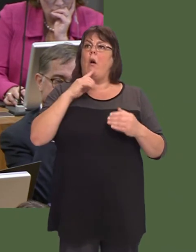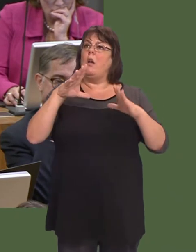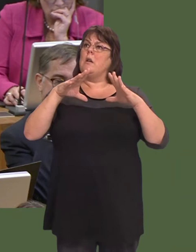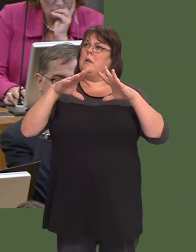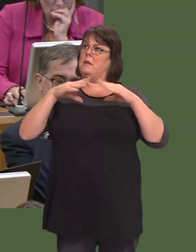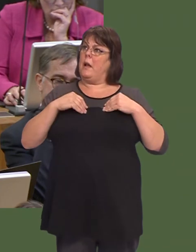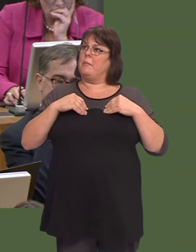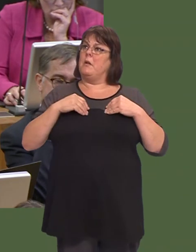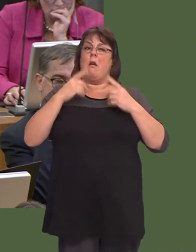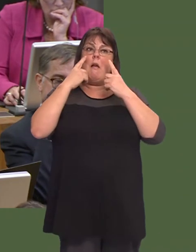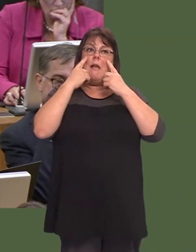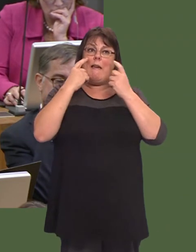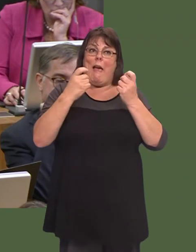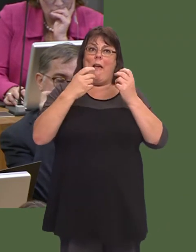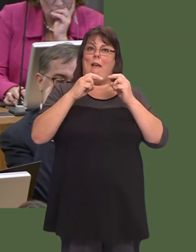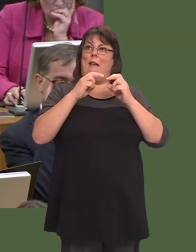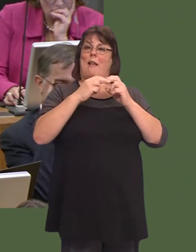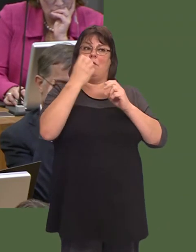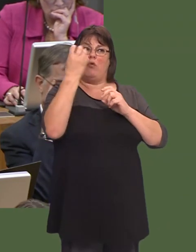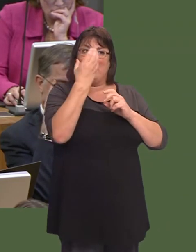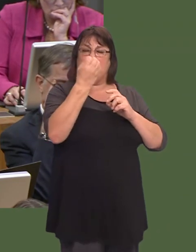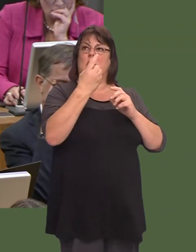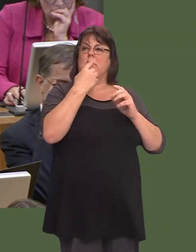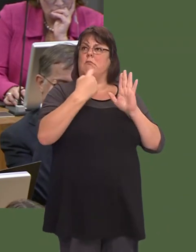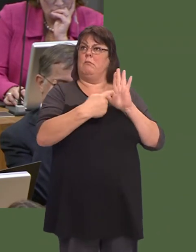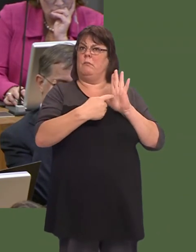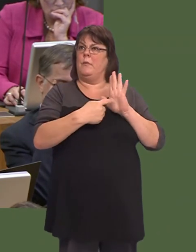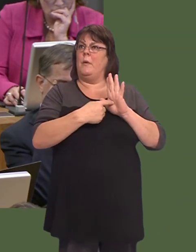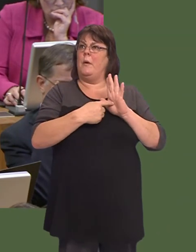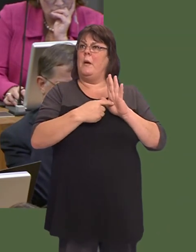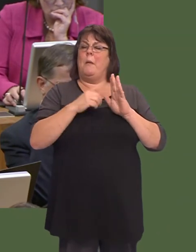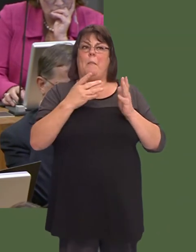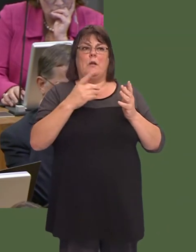I accept that care in transit is a material issue, but, if itís being taken into consideration